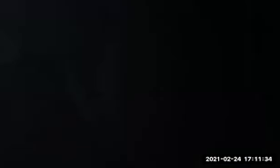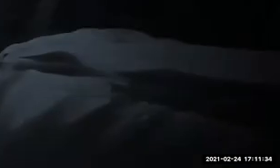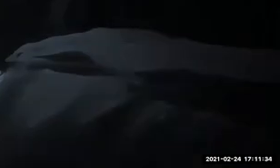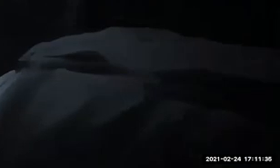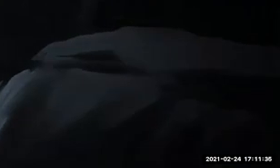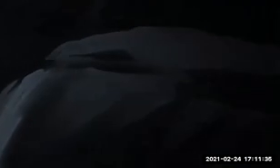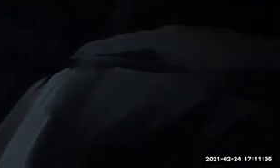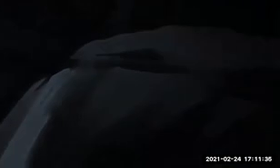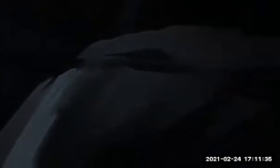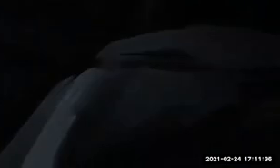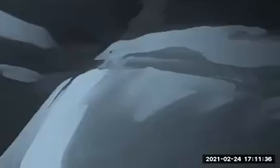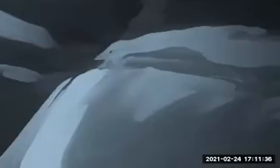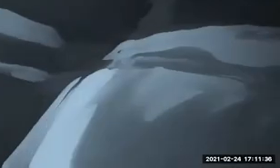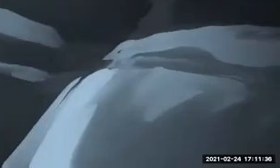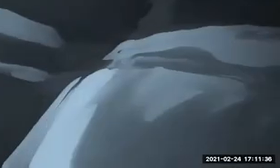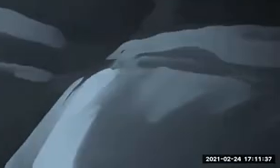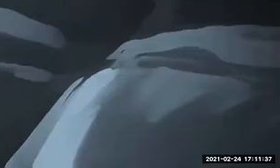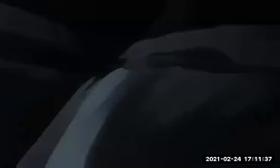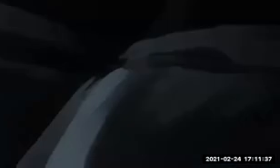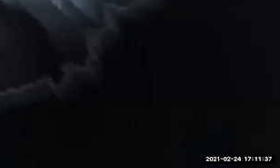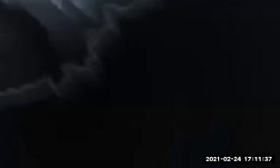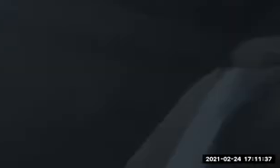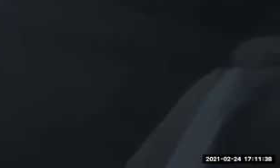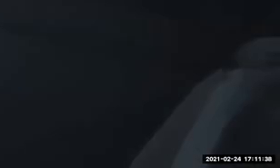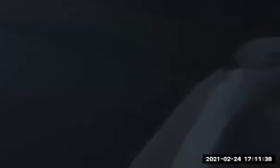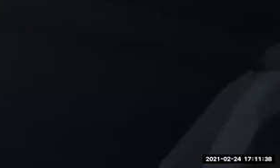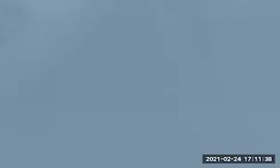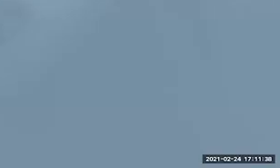antihero, our antagonist? Excuse me. Next, I keep